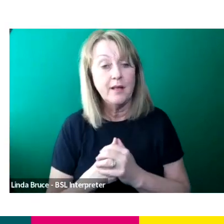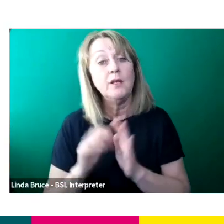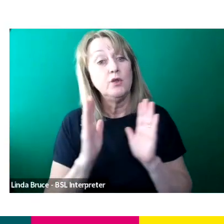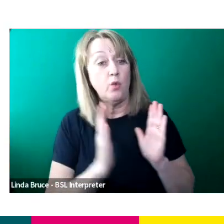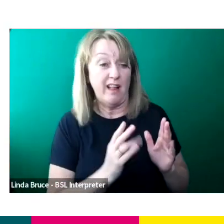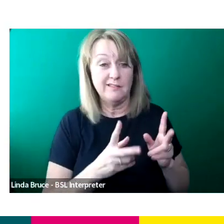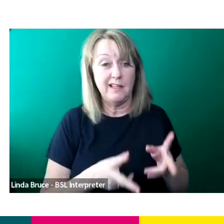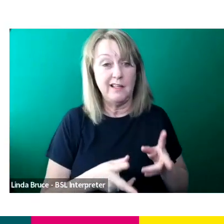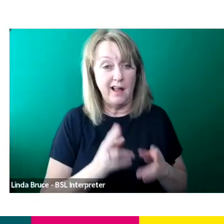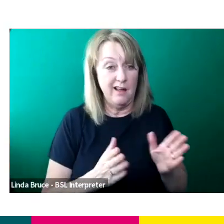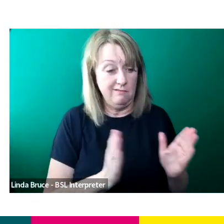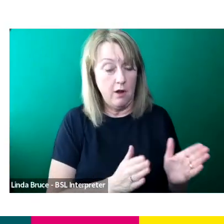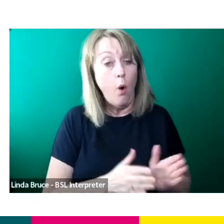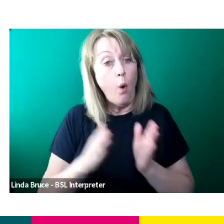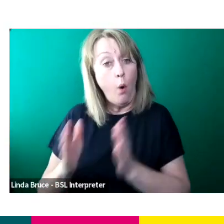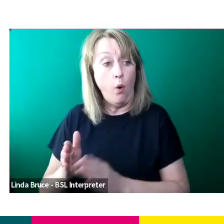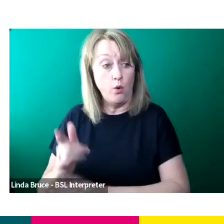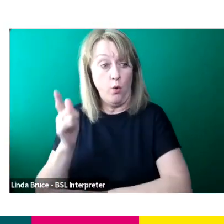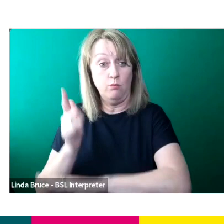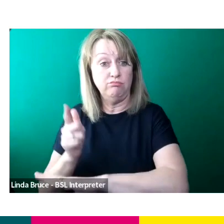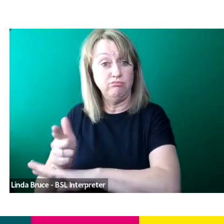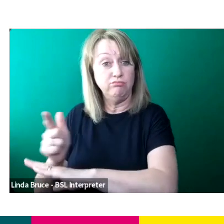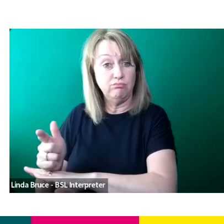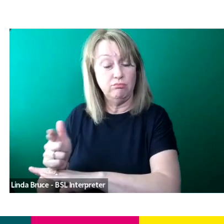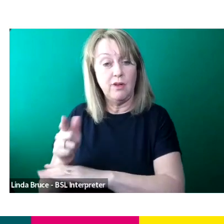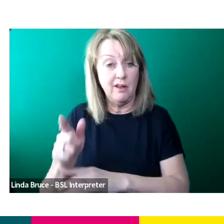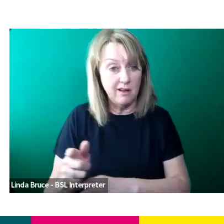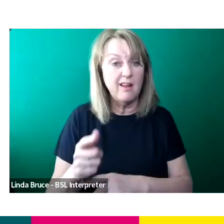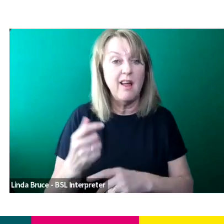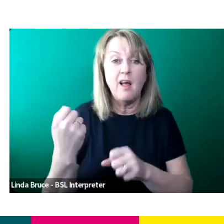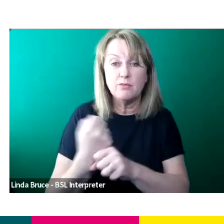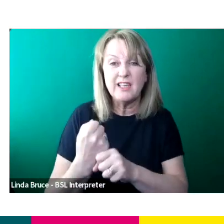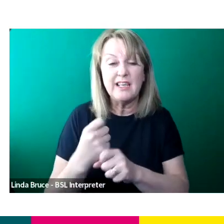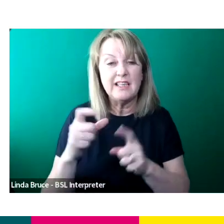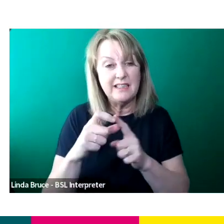Or you could go up the shooting route into kind of producer, DV director, series director